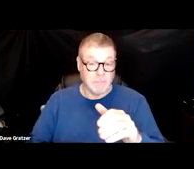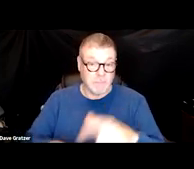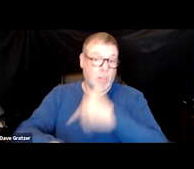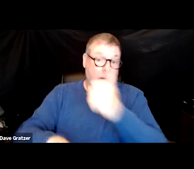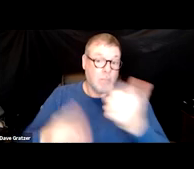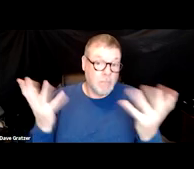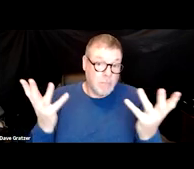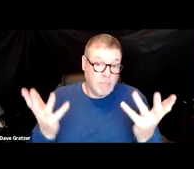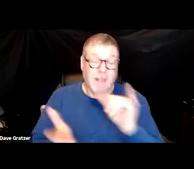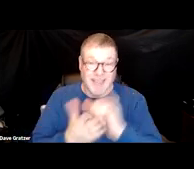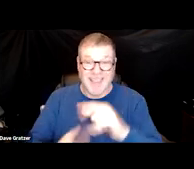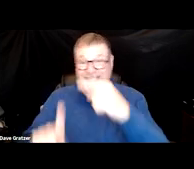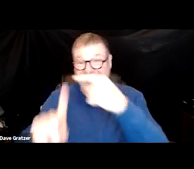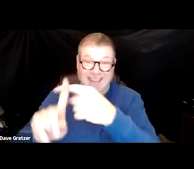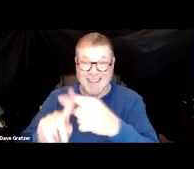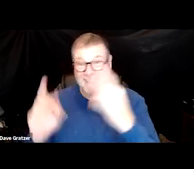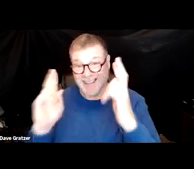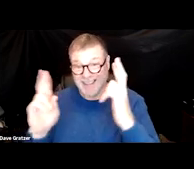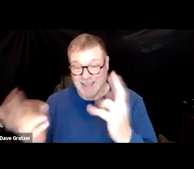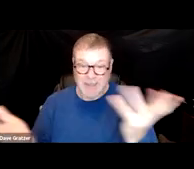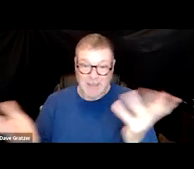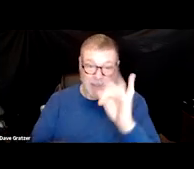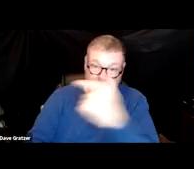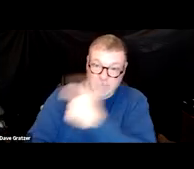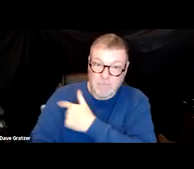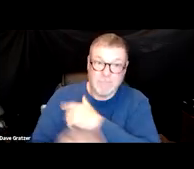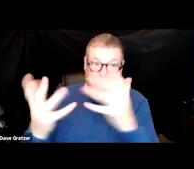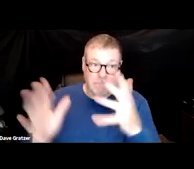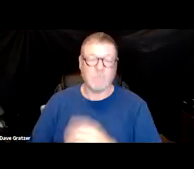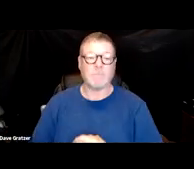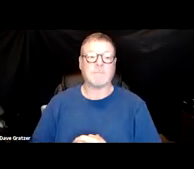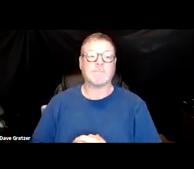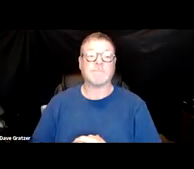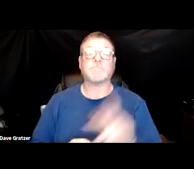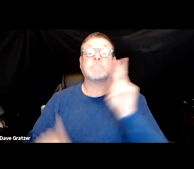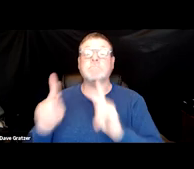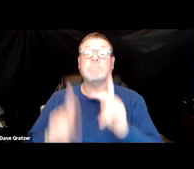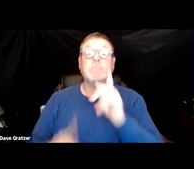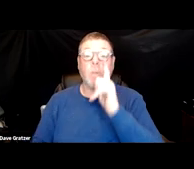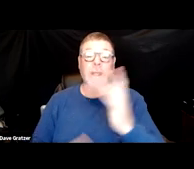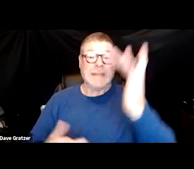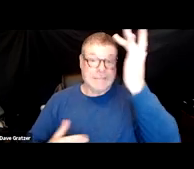So that was always a plus if you are vaccinated. People that have long COVID that got vaccinated